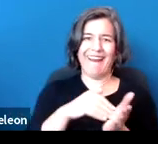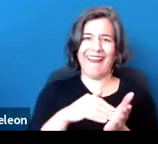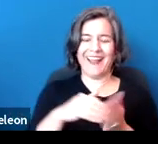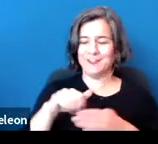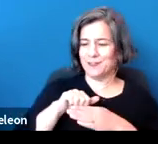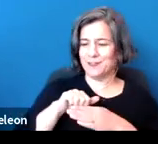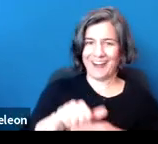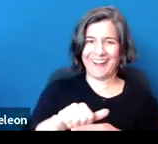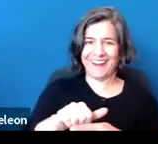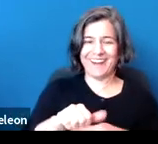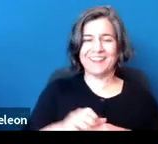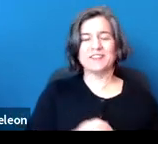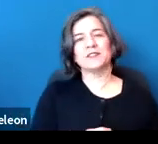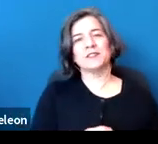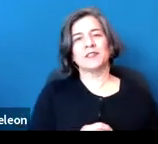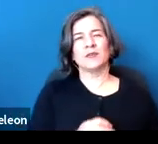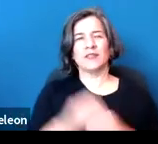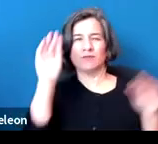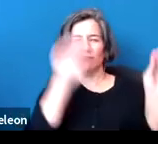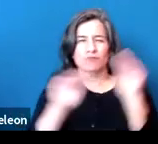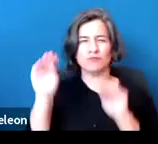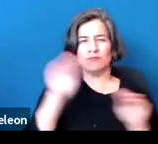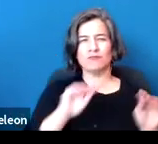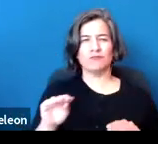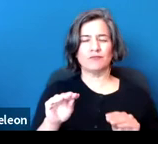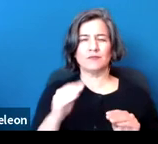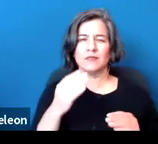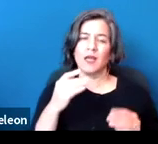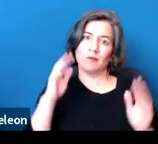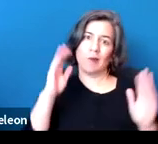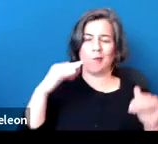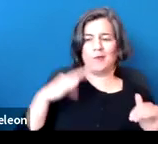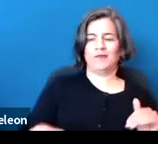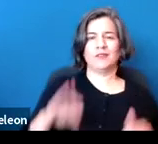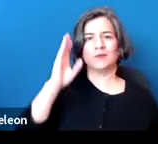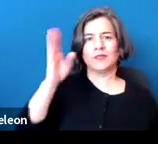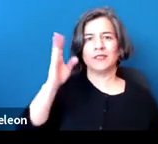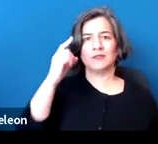We've put together what we hope is a helpful presentation on reasonable accommodations